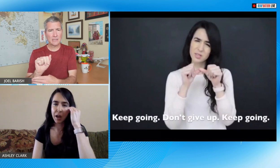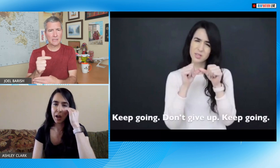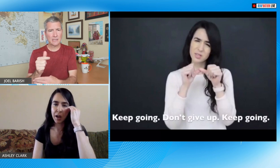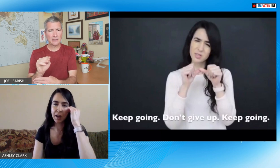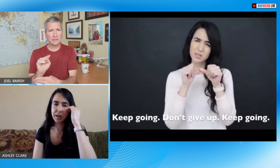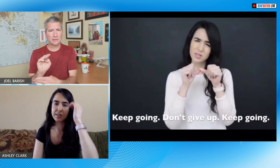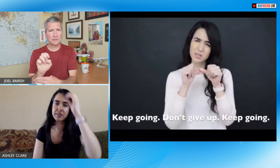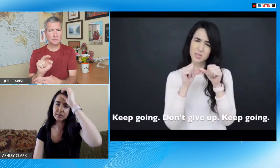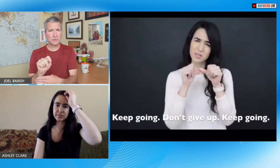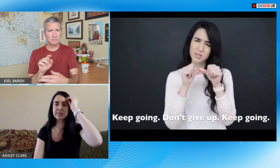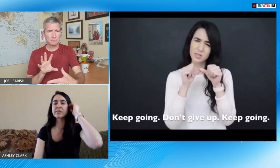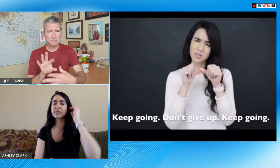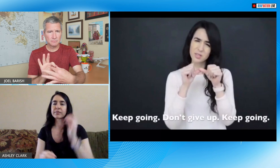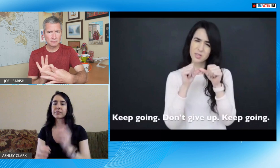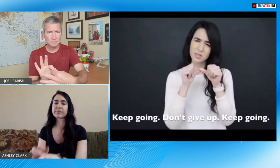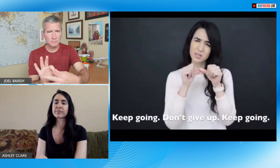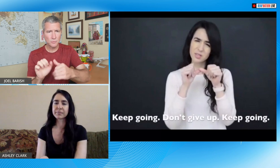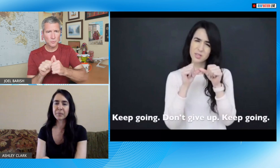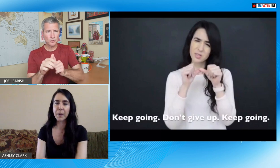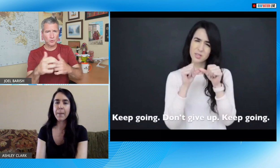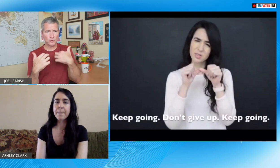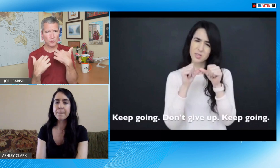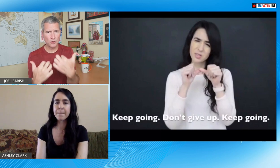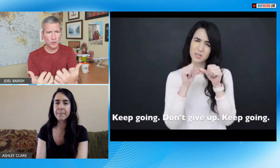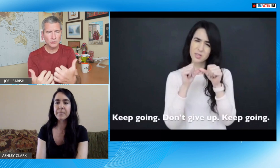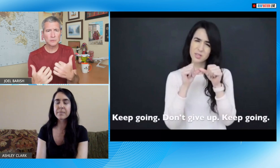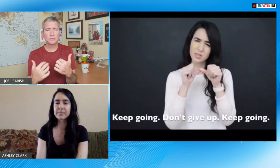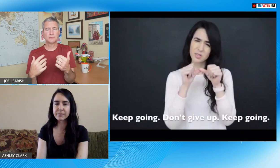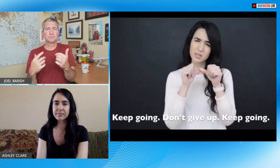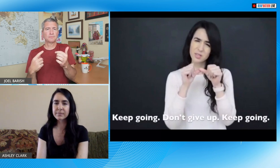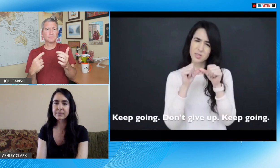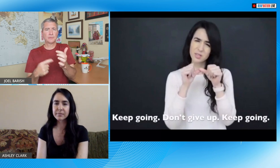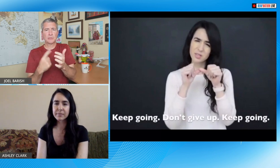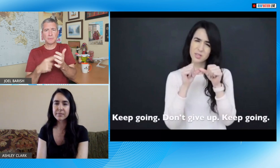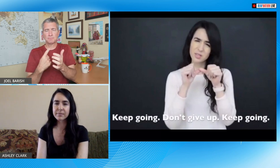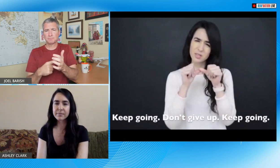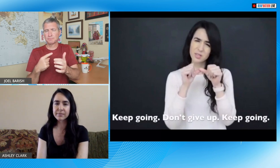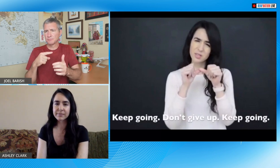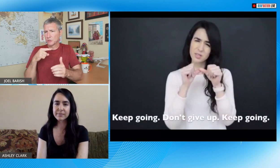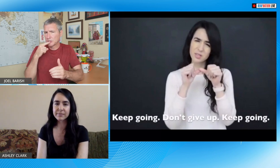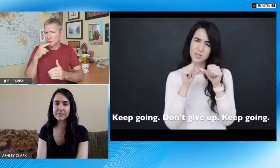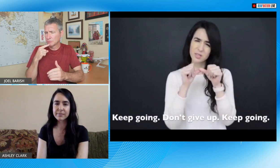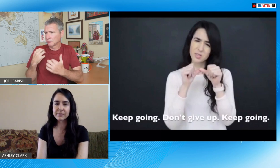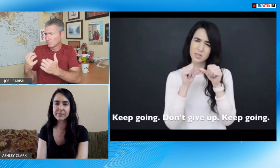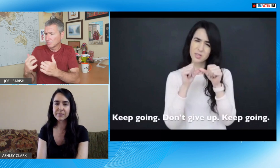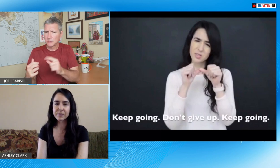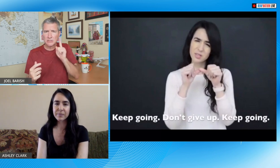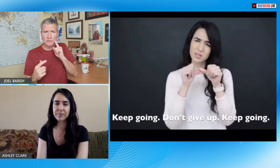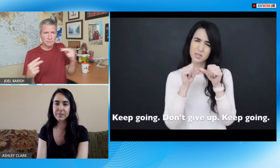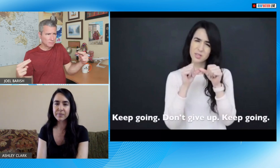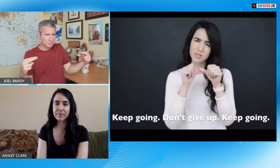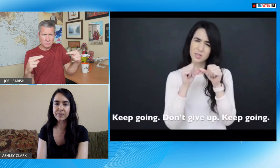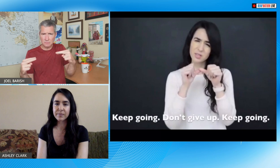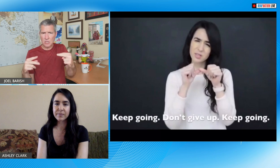to get you know engaged right and getting that engagement creating a relationship with your audience I know sometimes you got a hearing audience